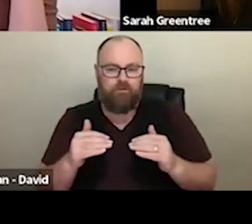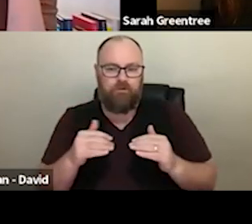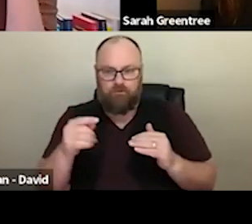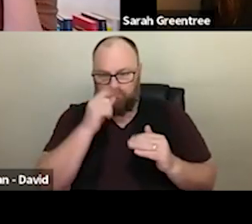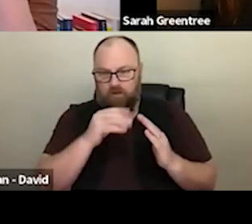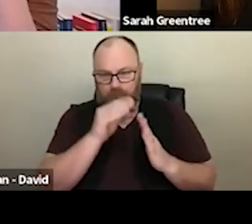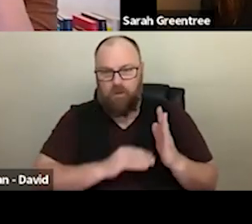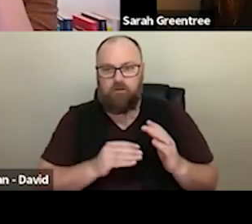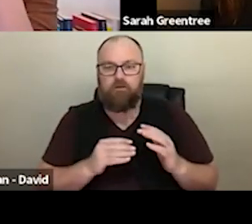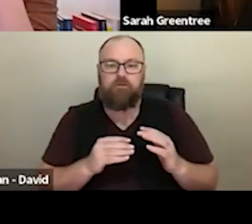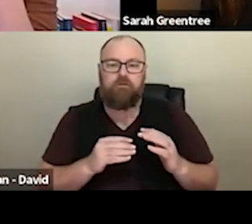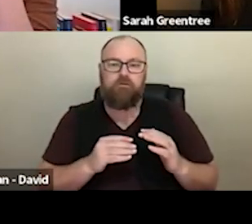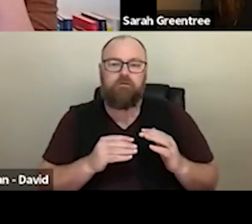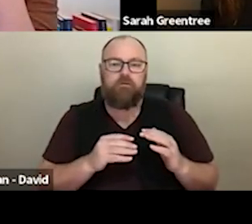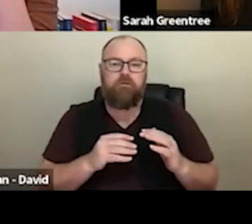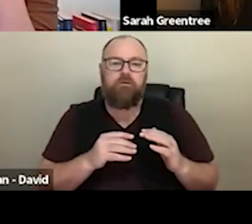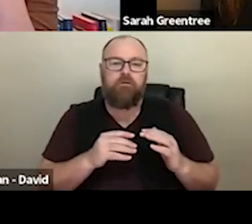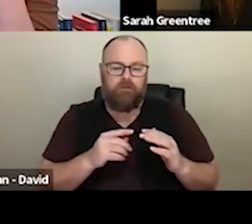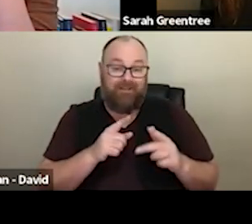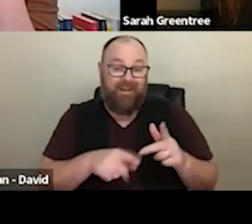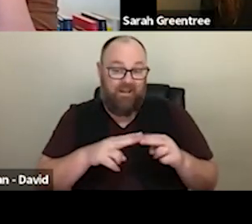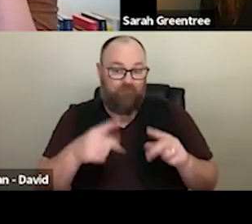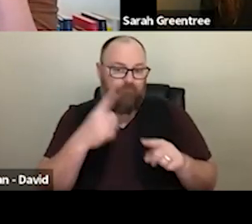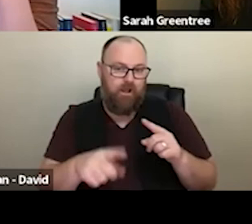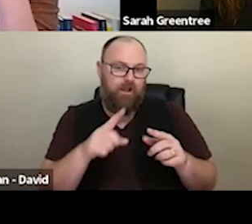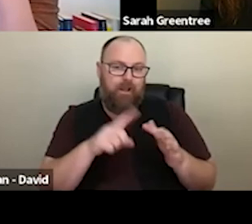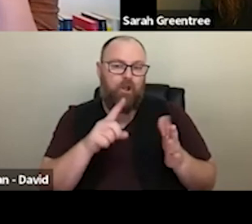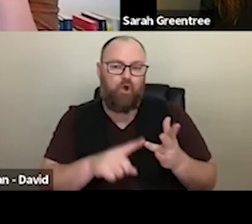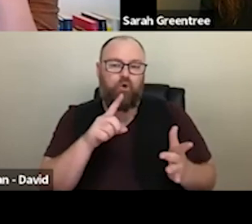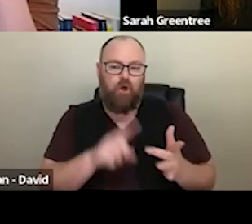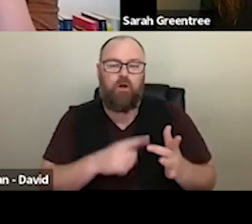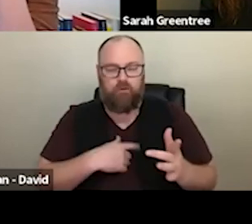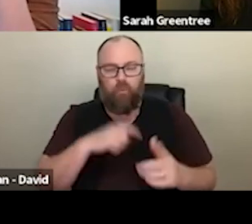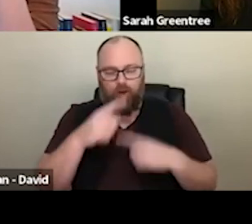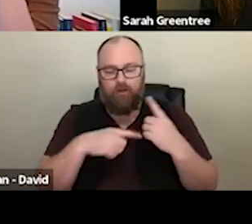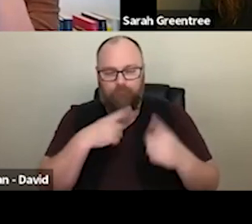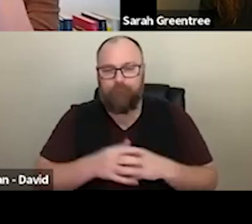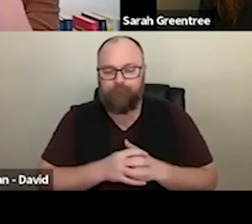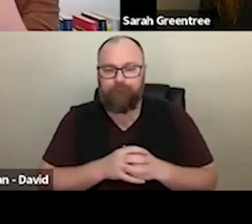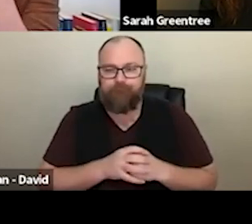If your organization gets through the Eoi. So yes, we will sort of talk to you around funding levels after that process.